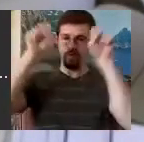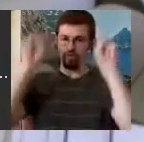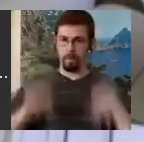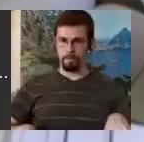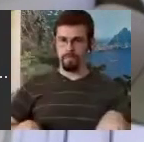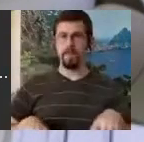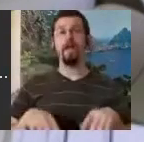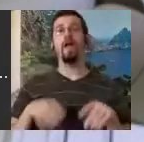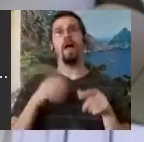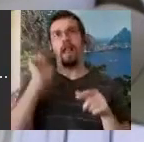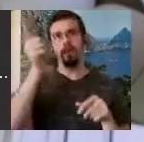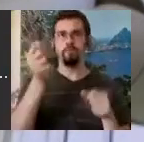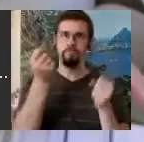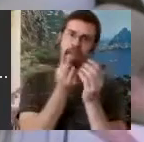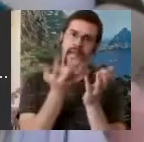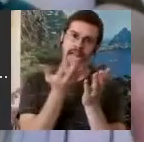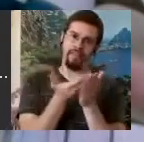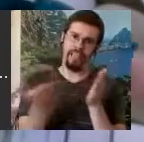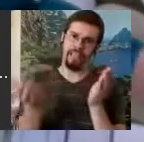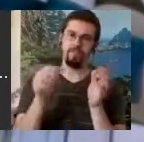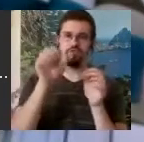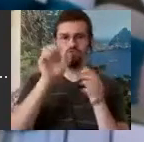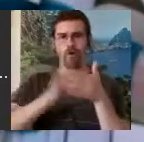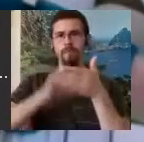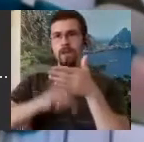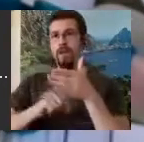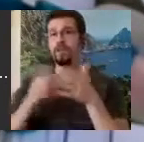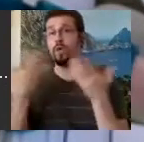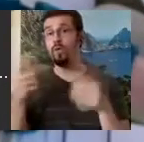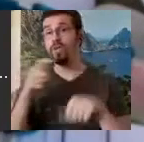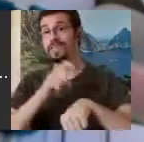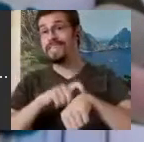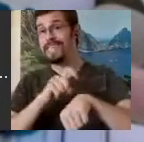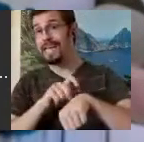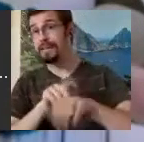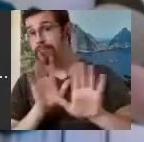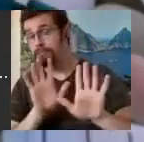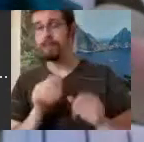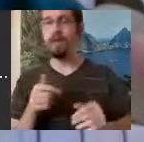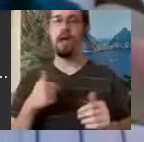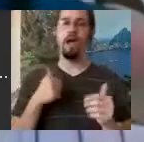time I would like to show you what ended up happening in the dance world. In the